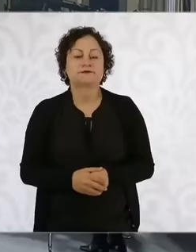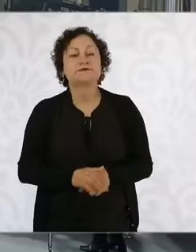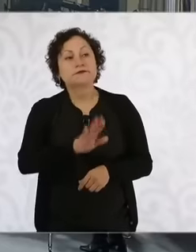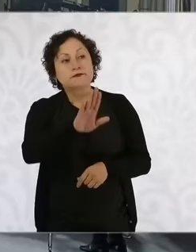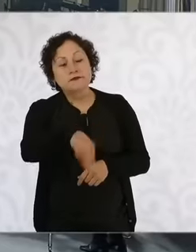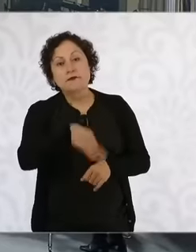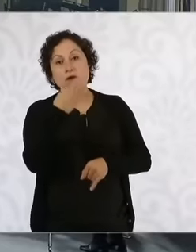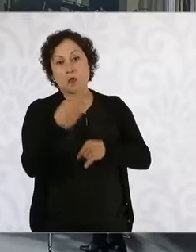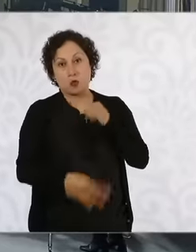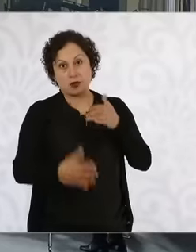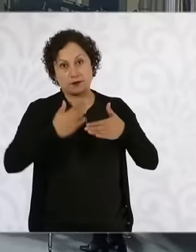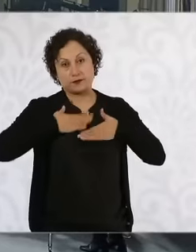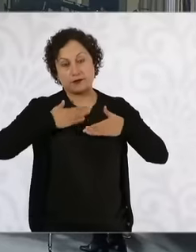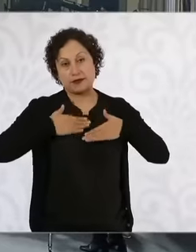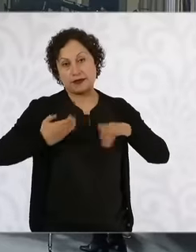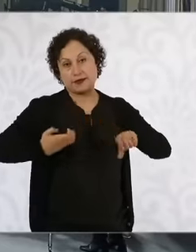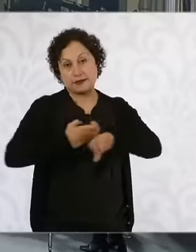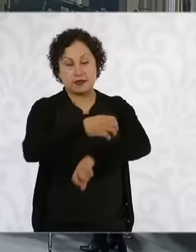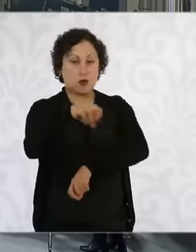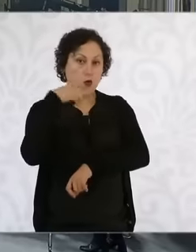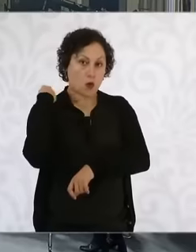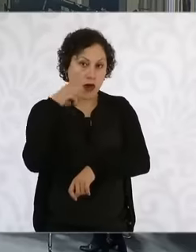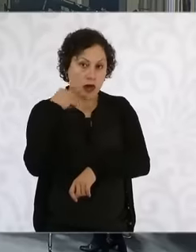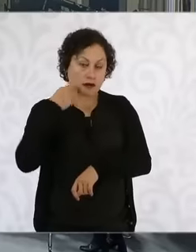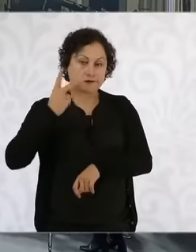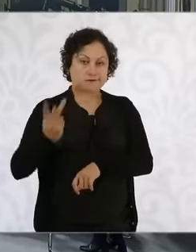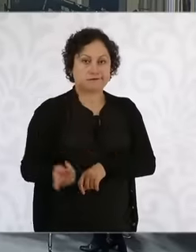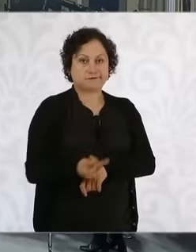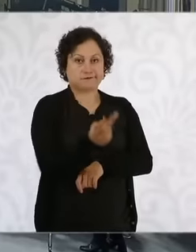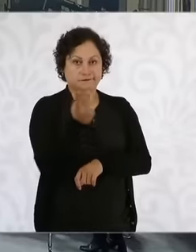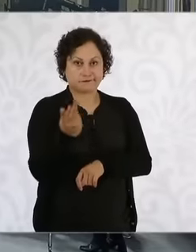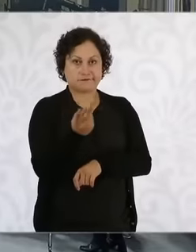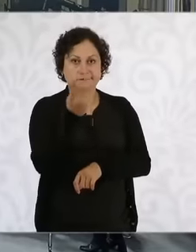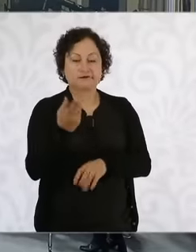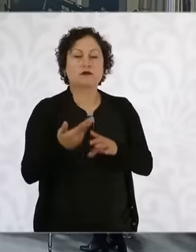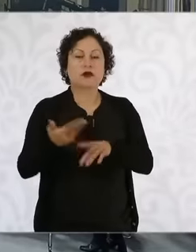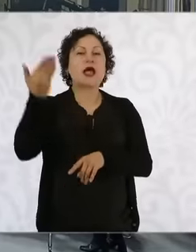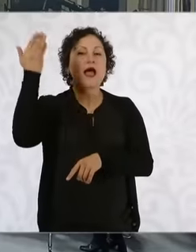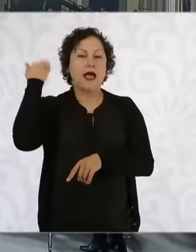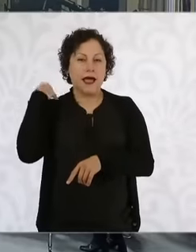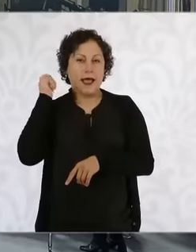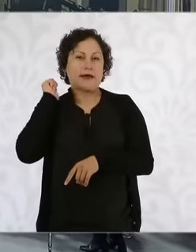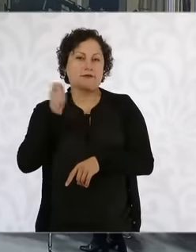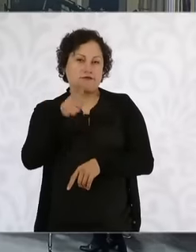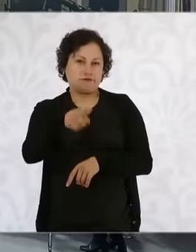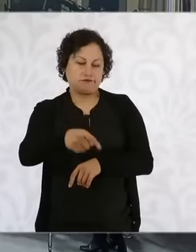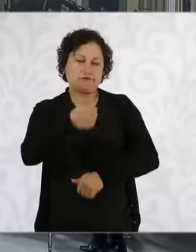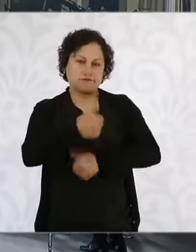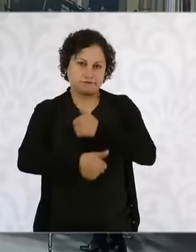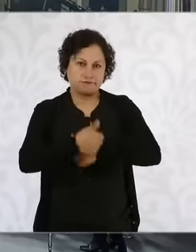state of Oaxaca and I asked her about the situation of the agrarian conflicts